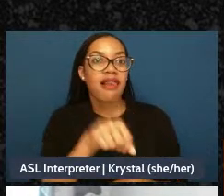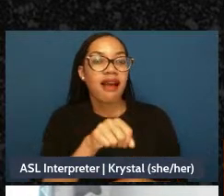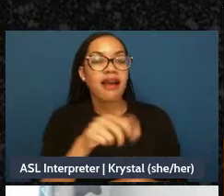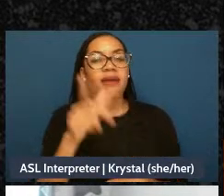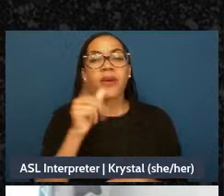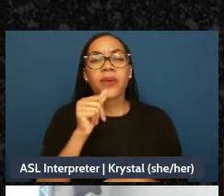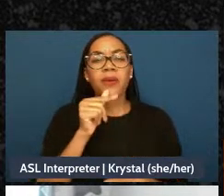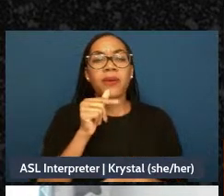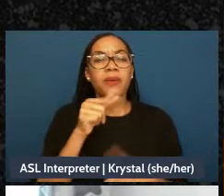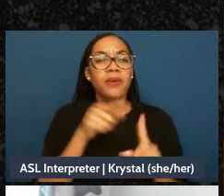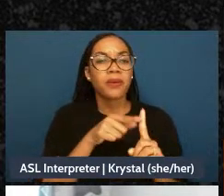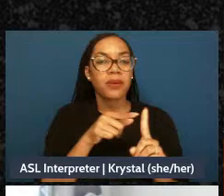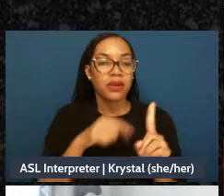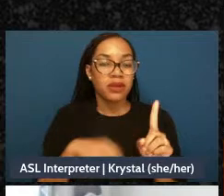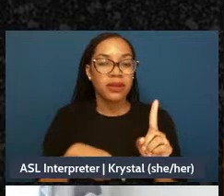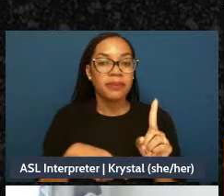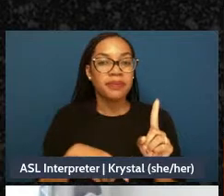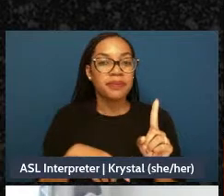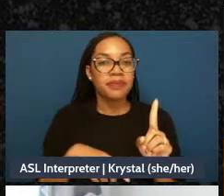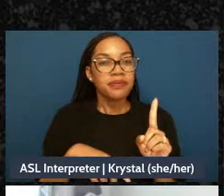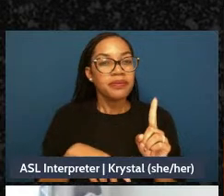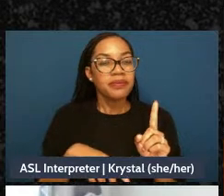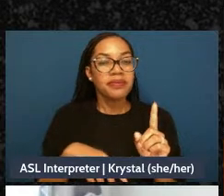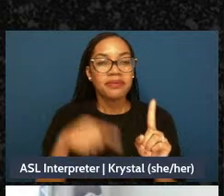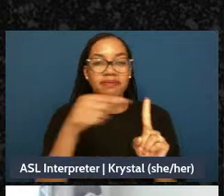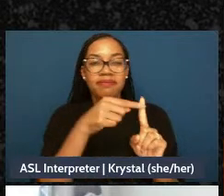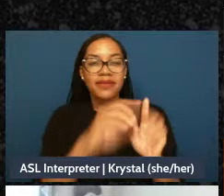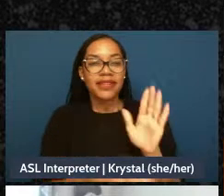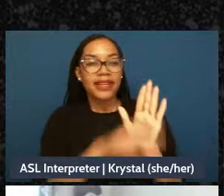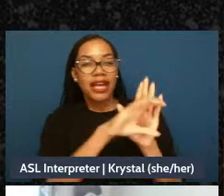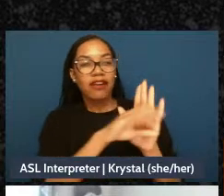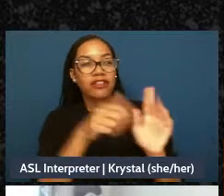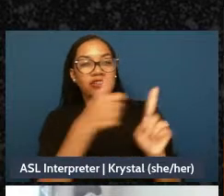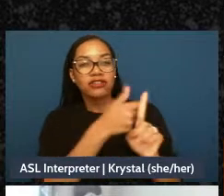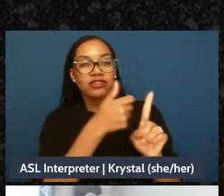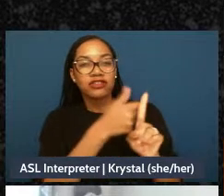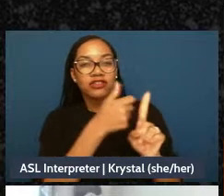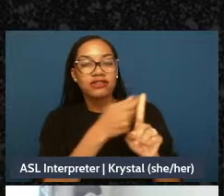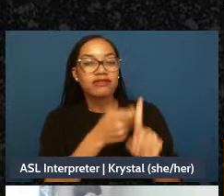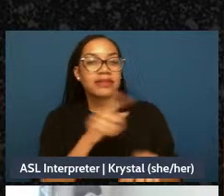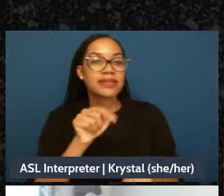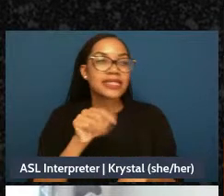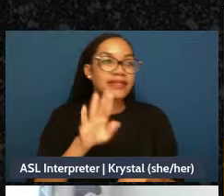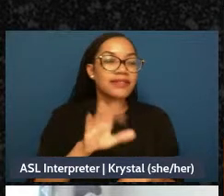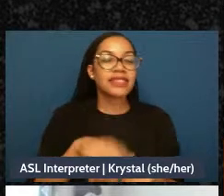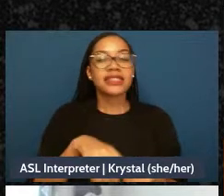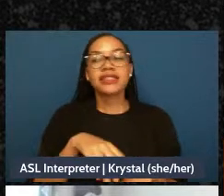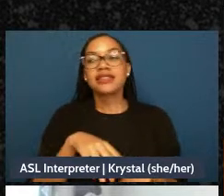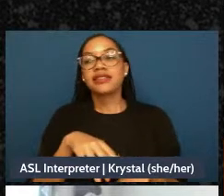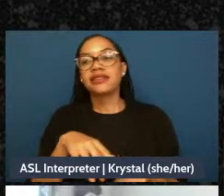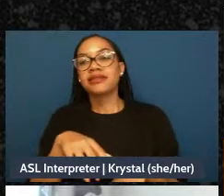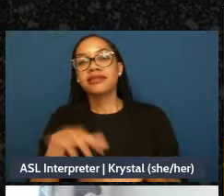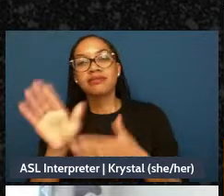The question is what is one of your favorite mad and or disabled characters in media?